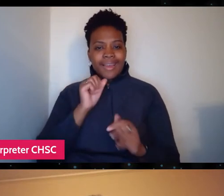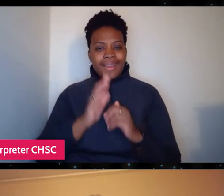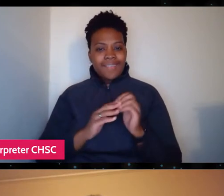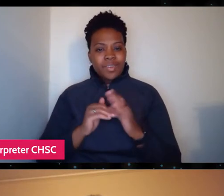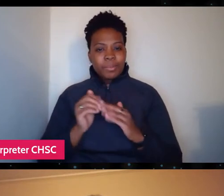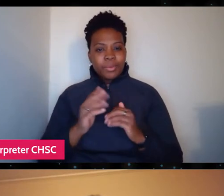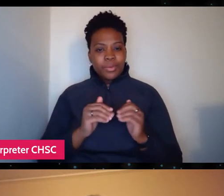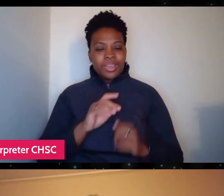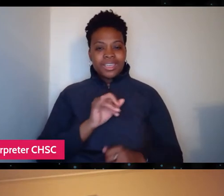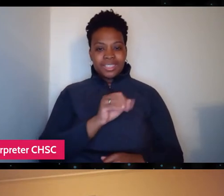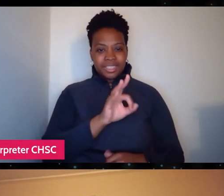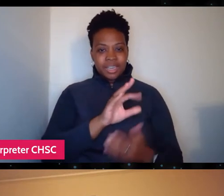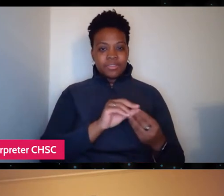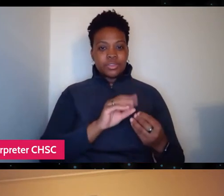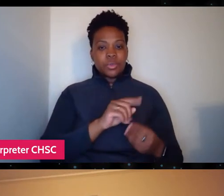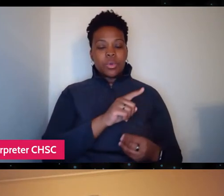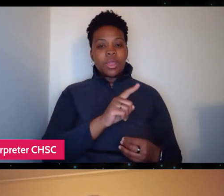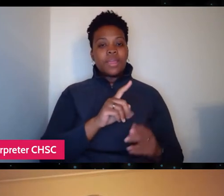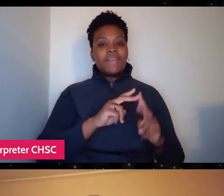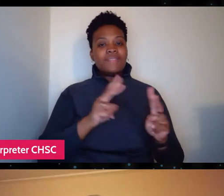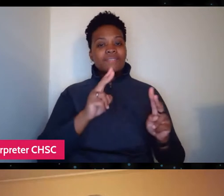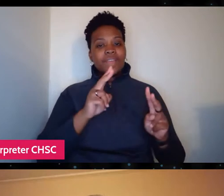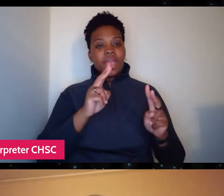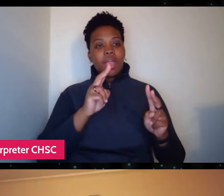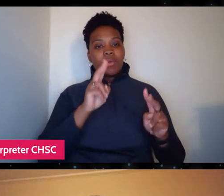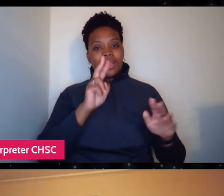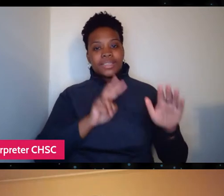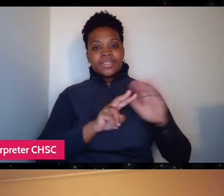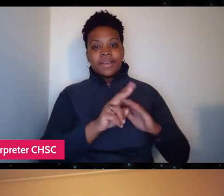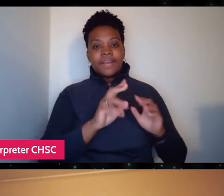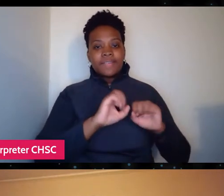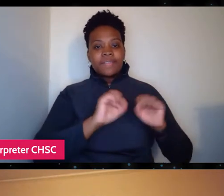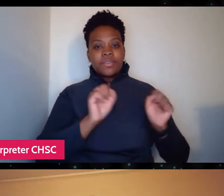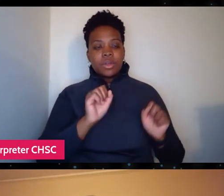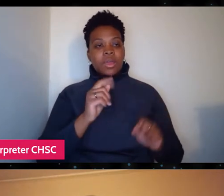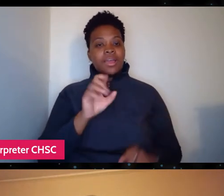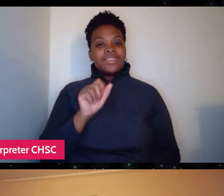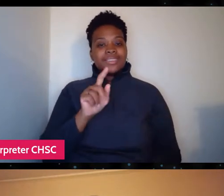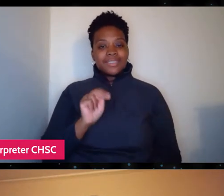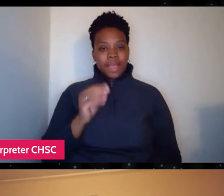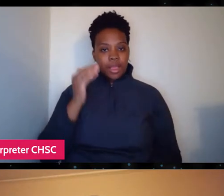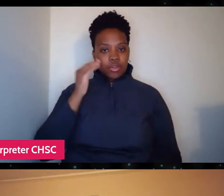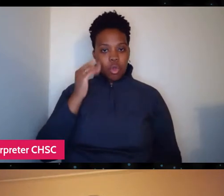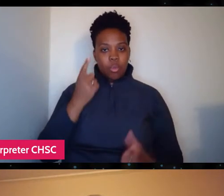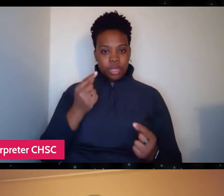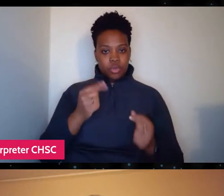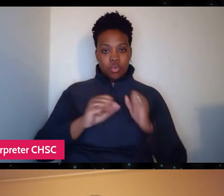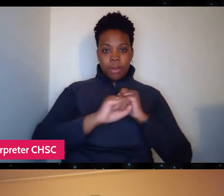He said, Stan knew exactly what he was doing in terms of promoting the organization and the cause